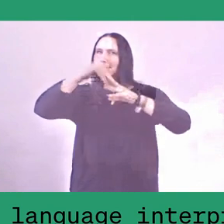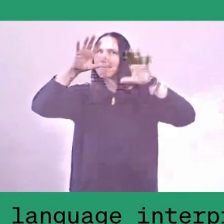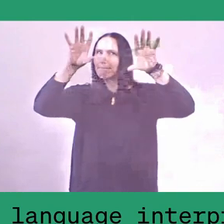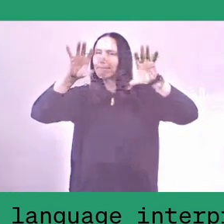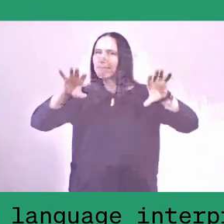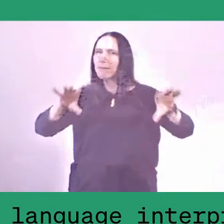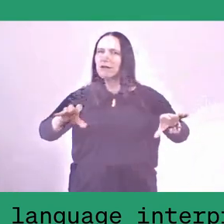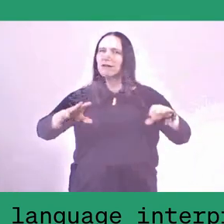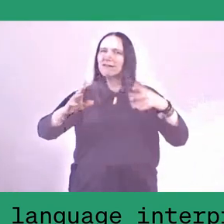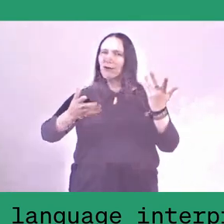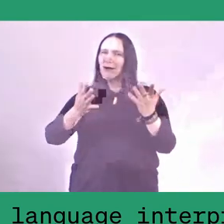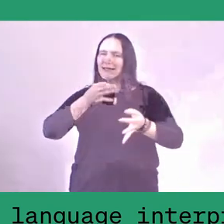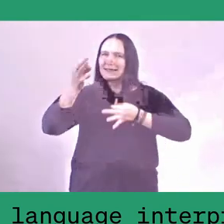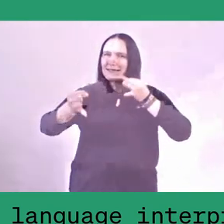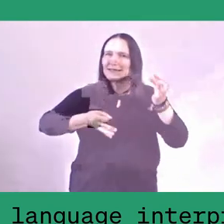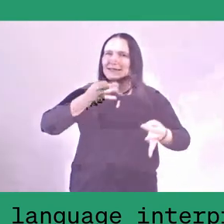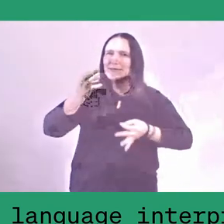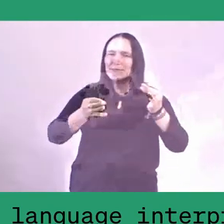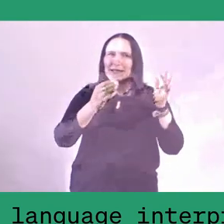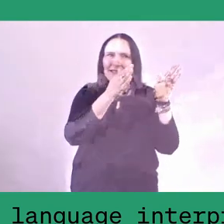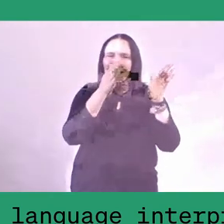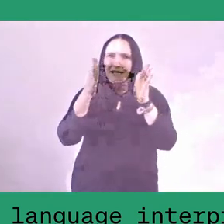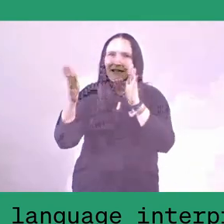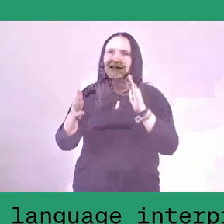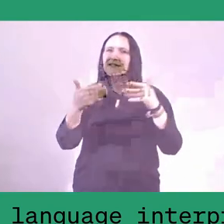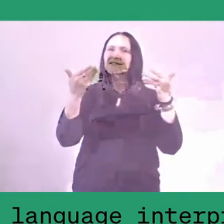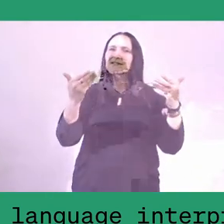that fights against the asymmetric gender dynamics."